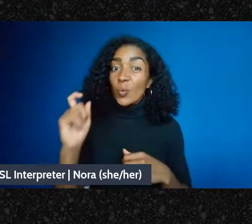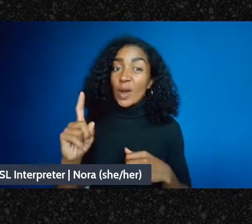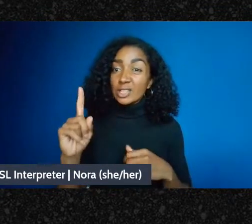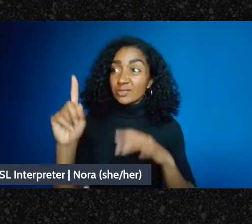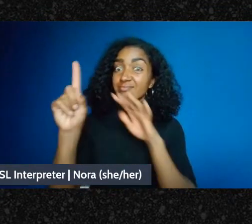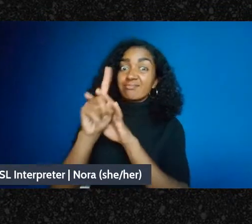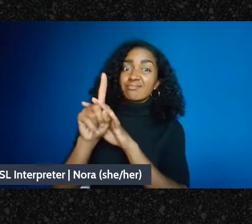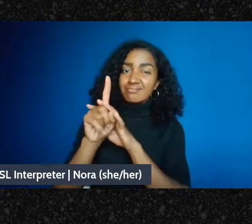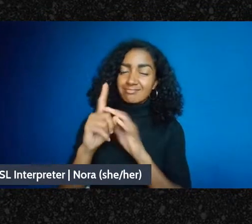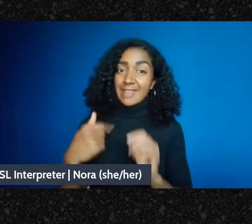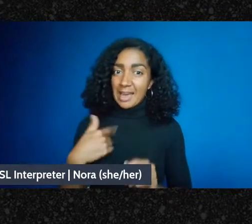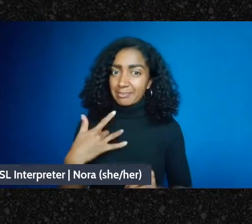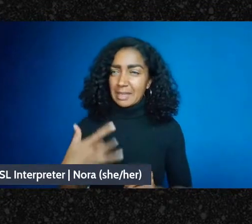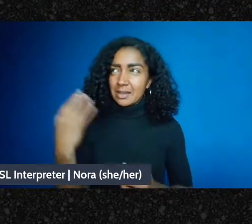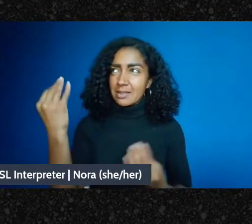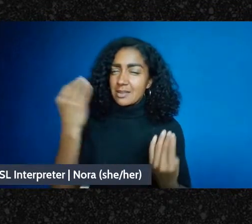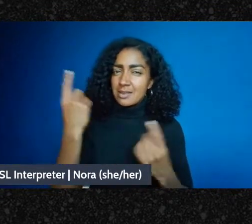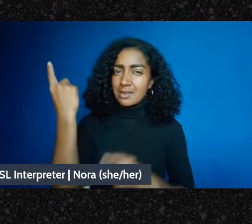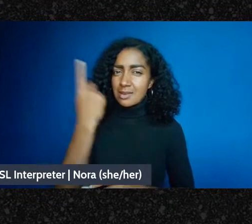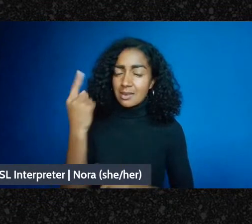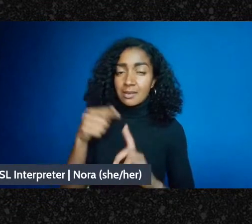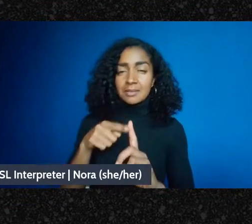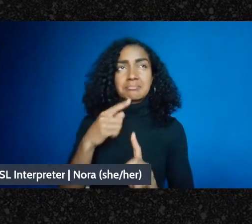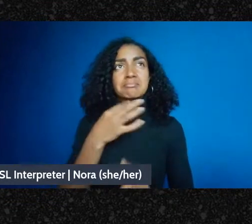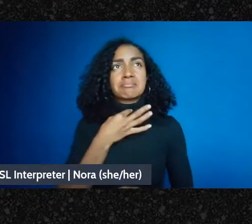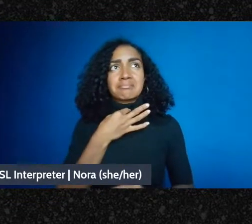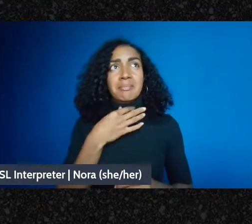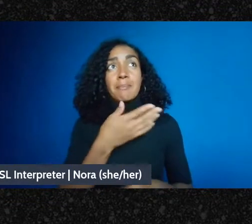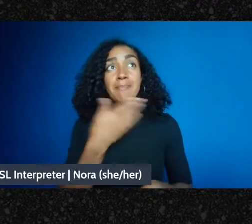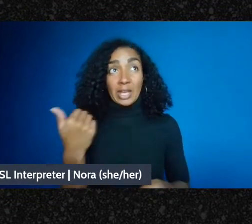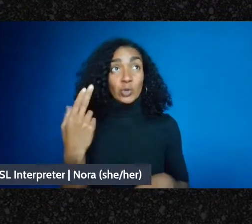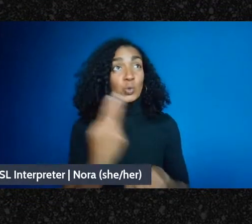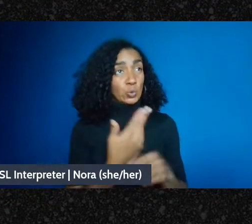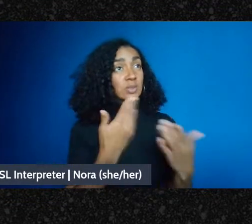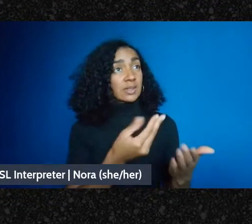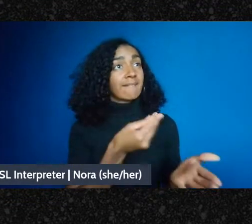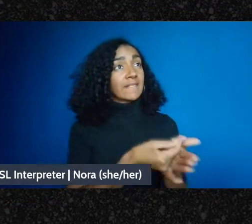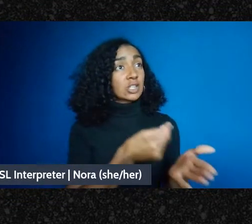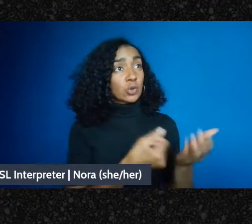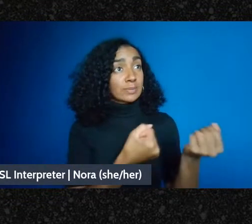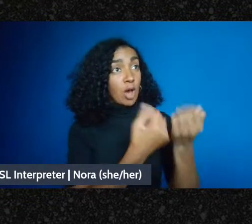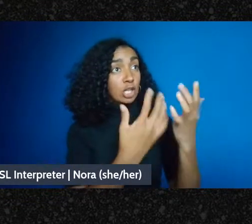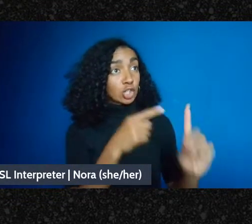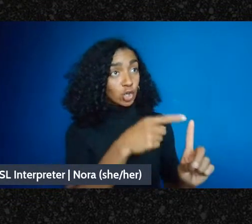you know, is it better to use a fiscal sponsor or to sort of bite the bullet and go ahead and